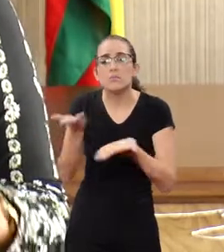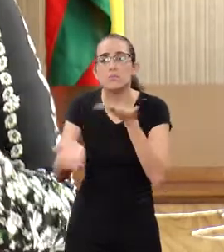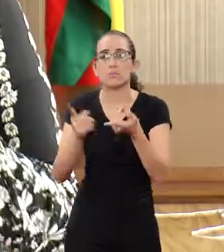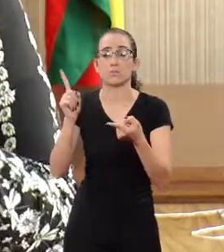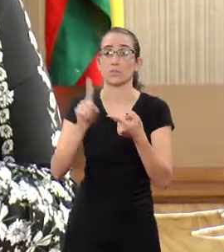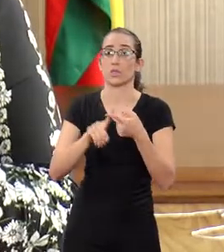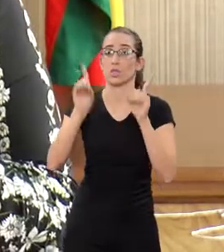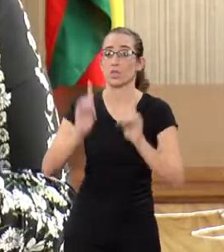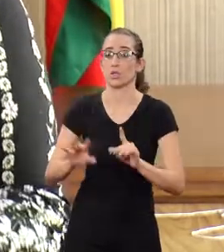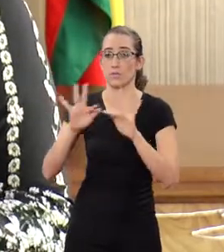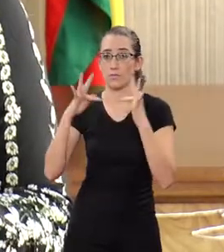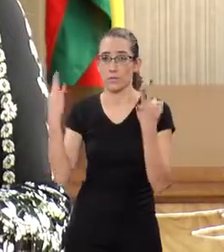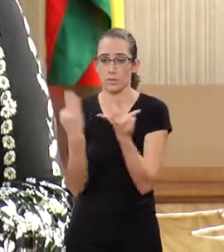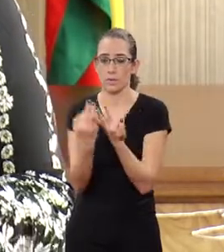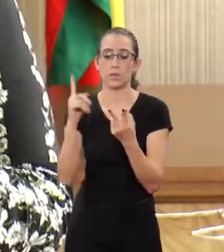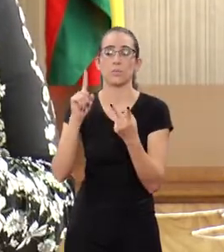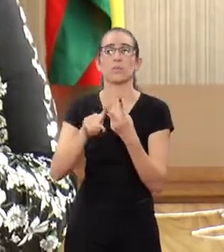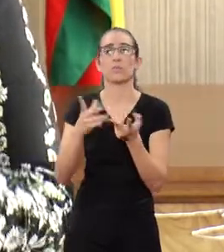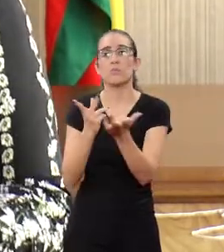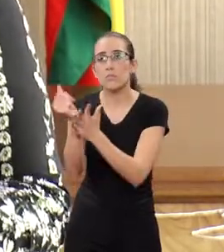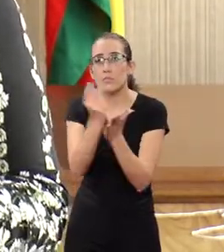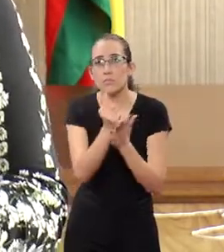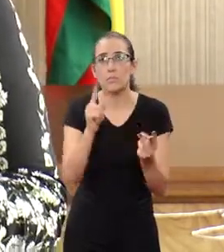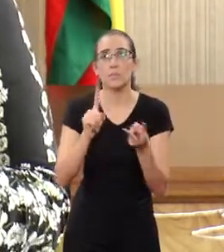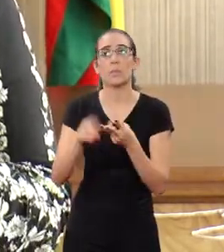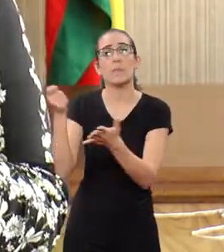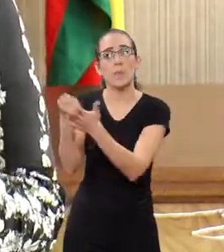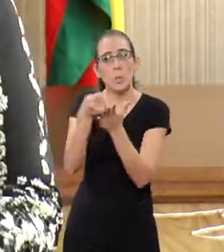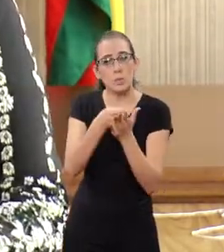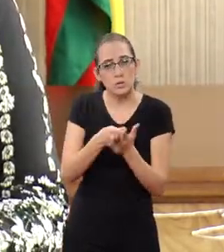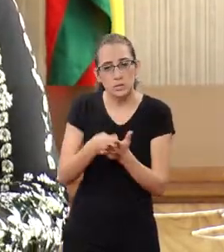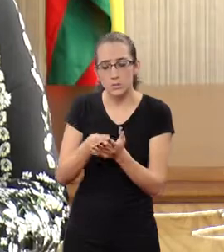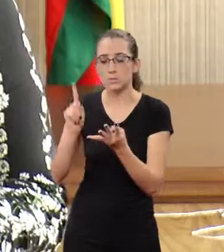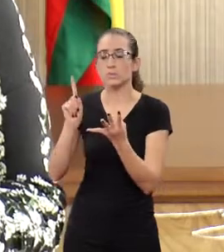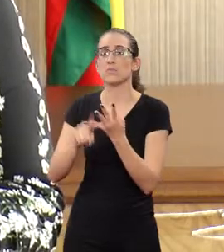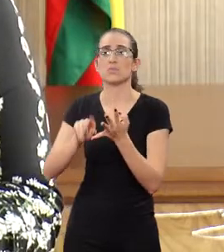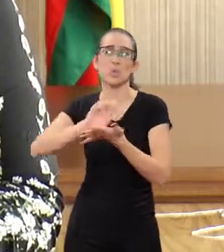We assist family law, consumer law, law of obligations